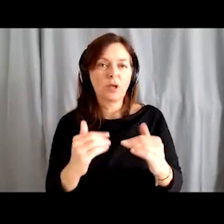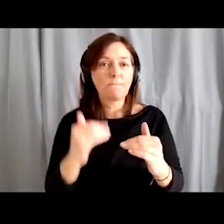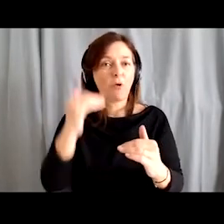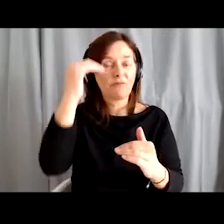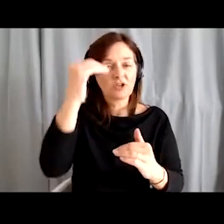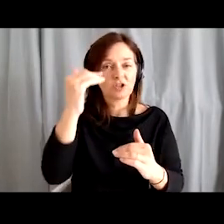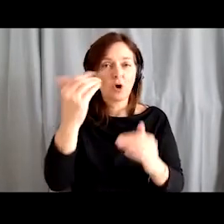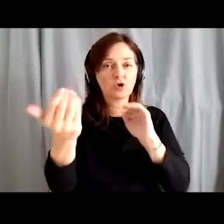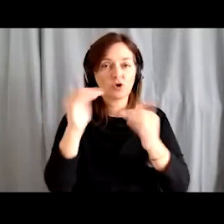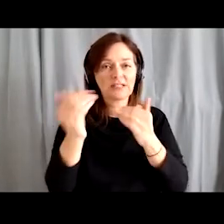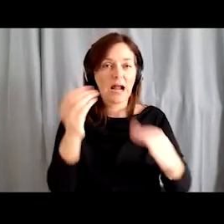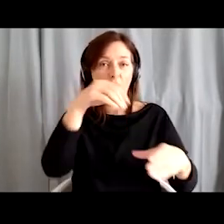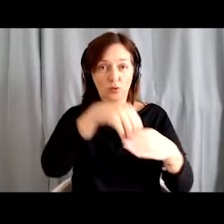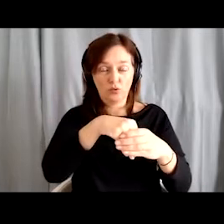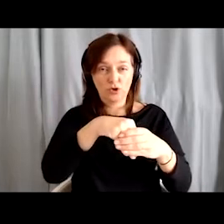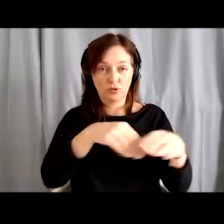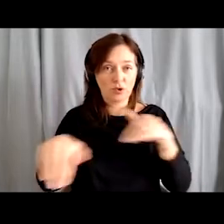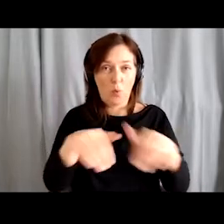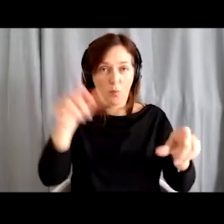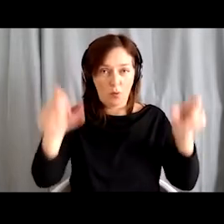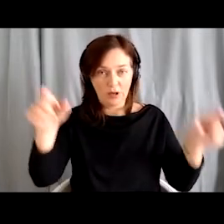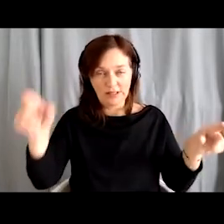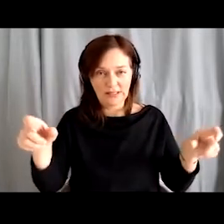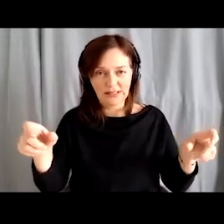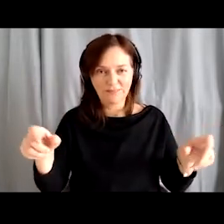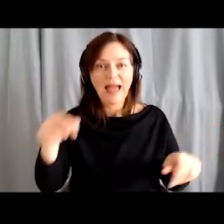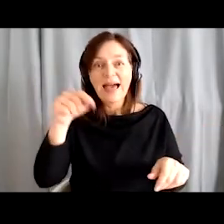Our Intergenerational Centre is now well known in Kranj